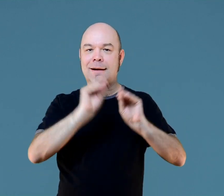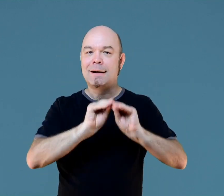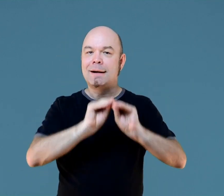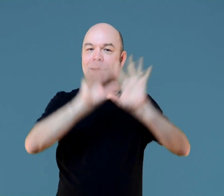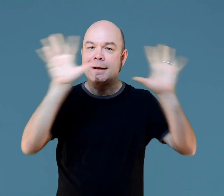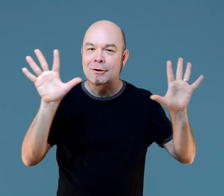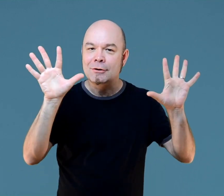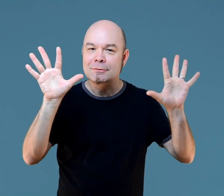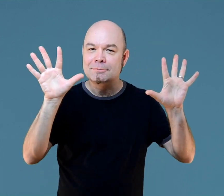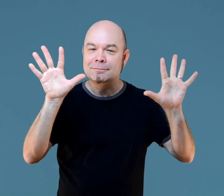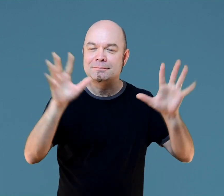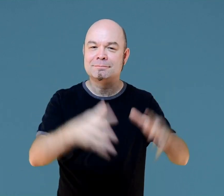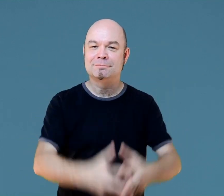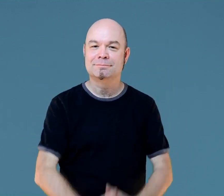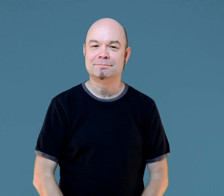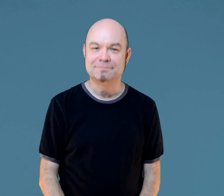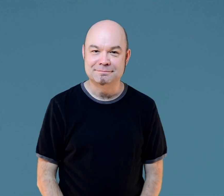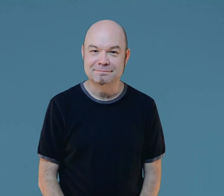when you are explaining spatial visualization.